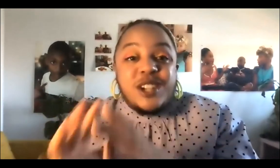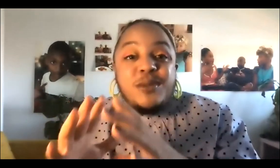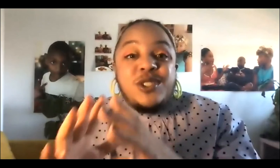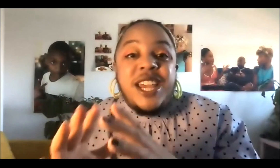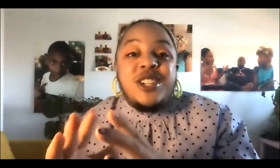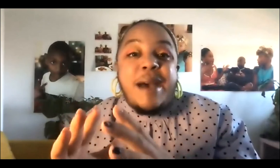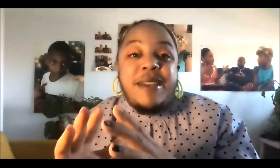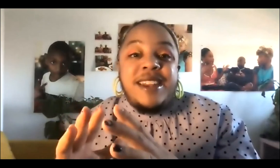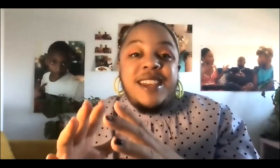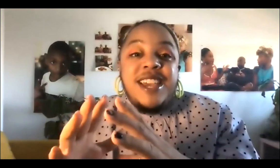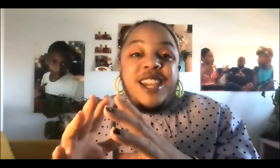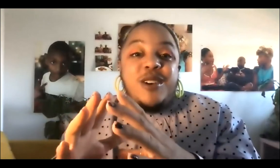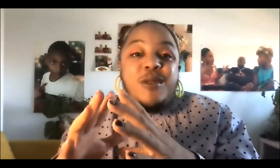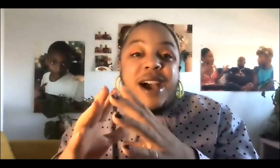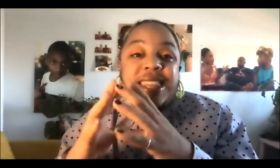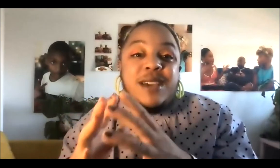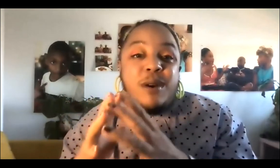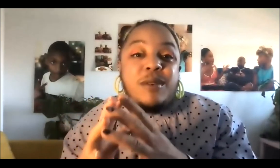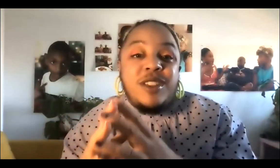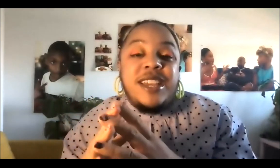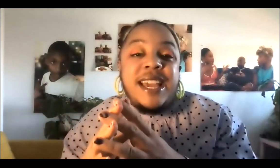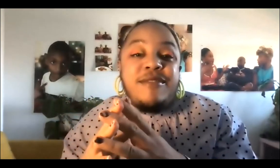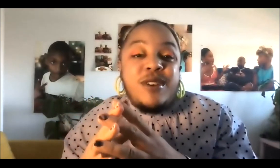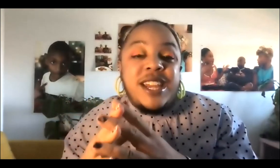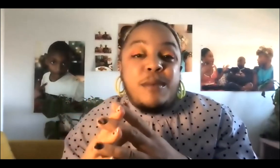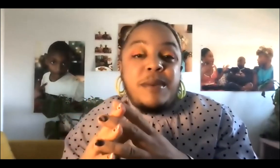structural change happen, you know? I think what we're looking for here